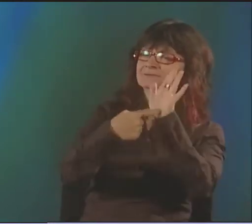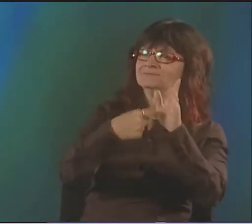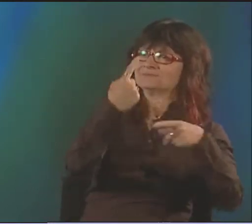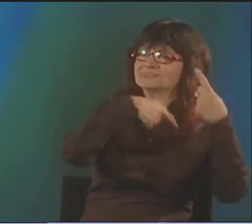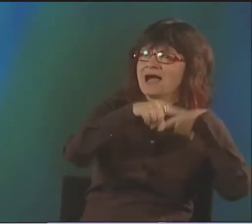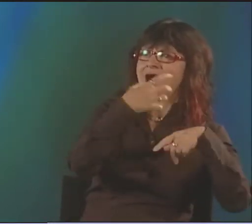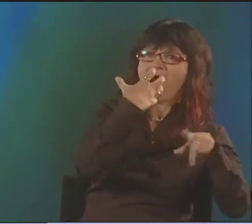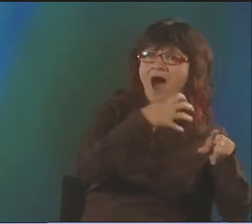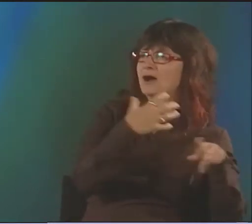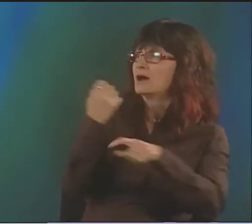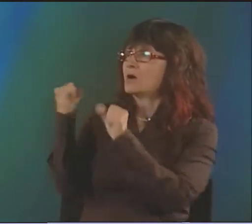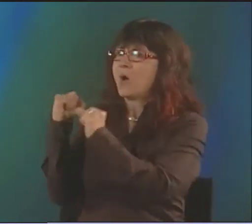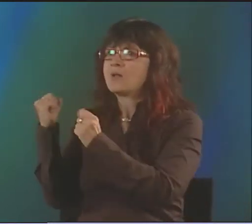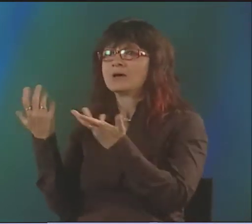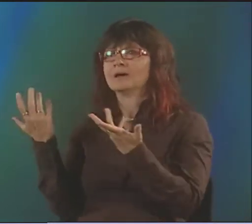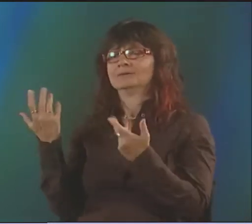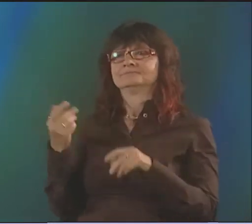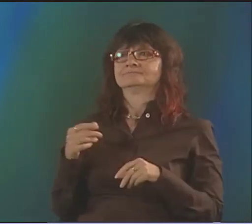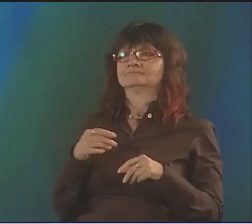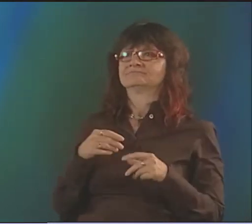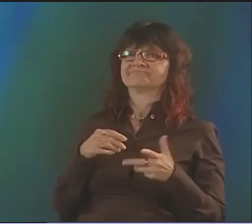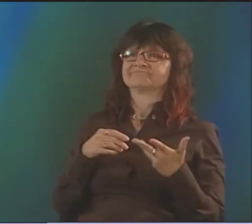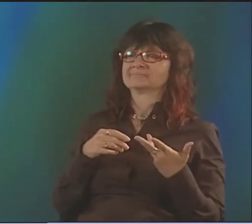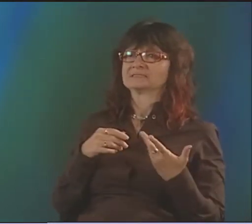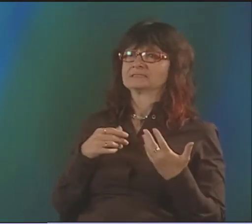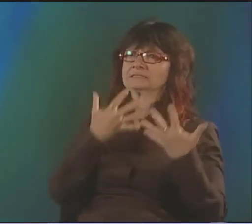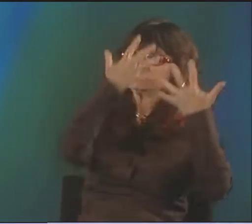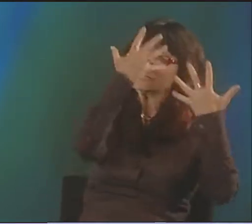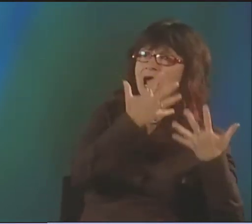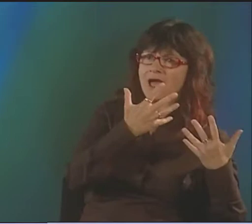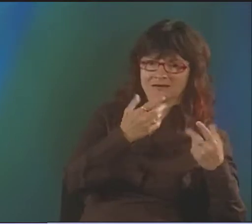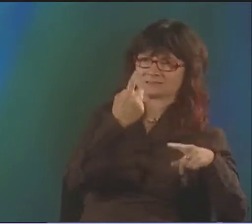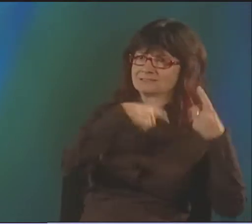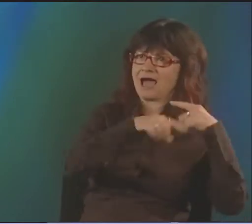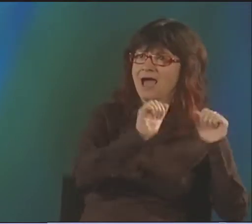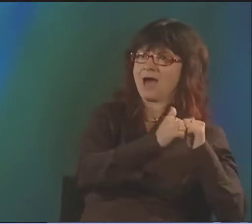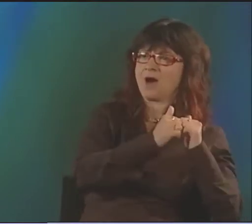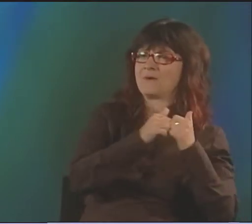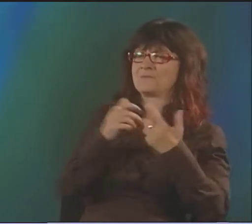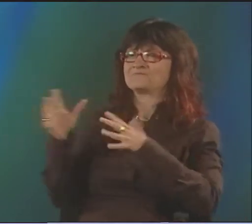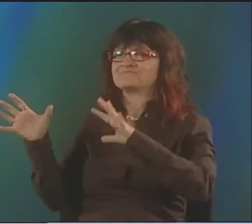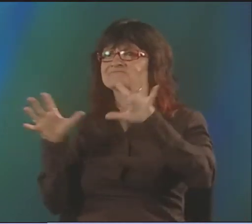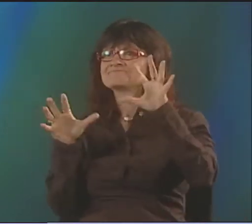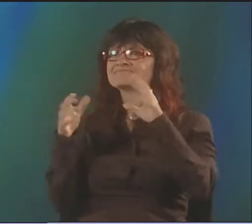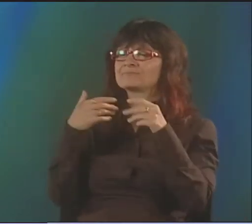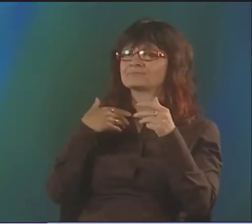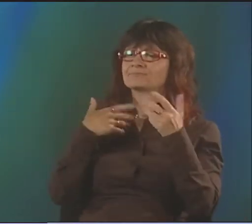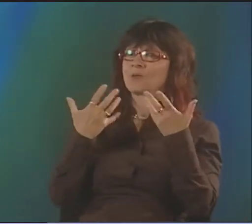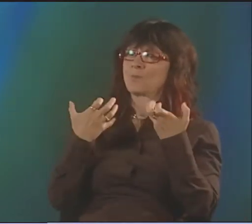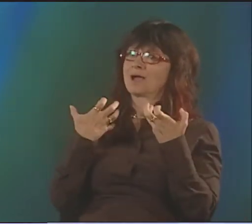HOW WOULD I SHOW WHAT COLD IS OR HOT? HOW WOULD I BE ABLE TO DEPICT THAT?